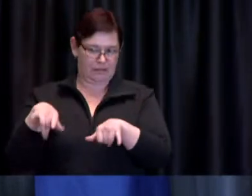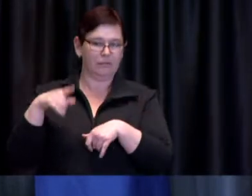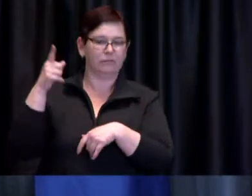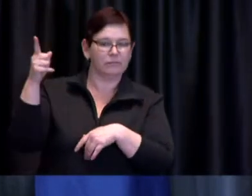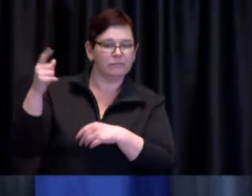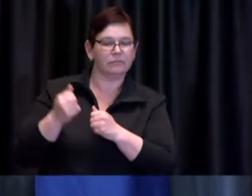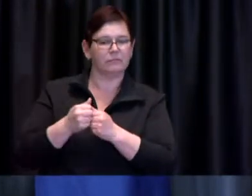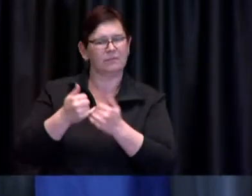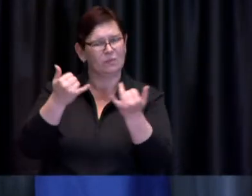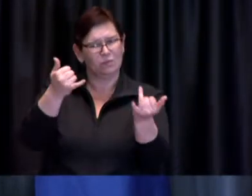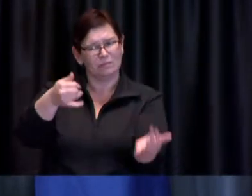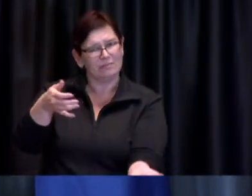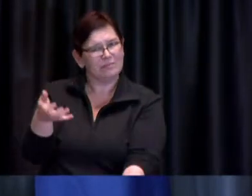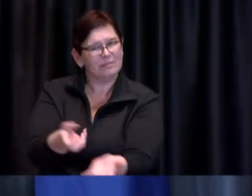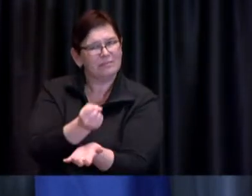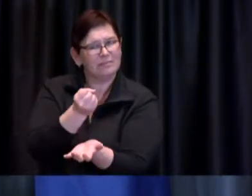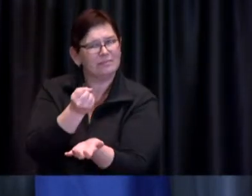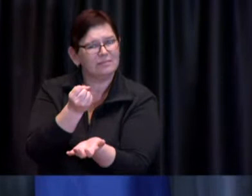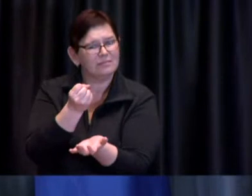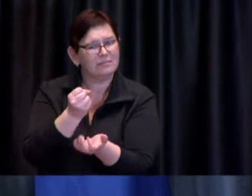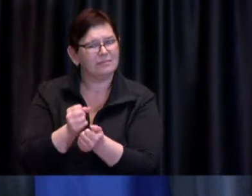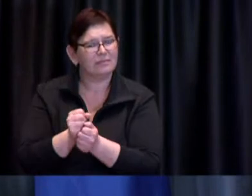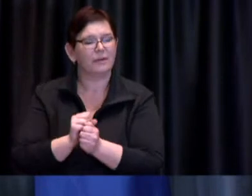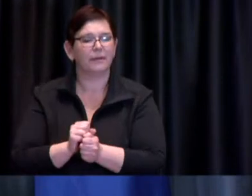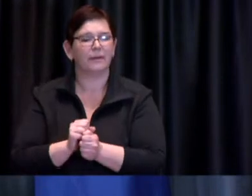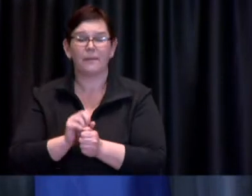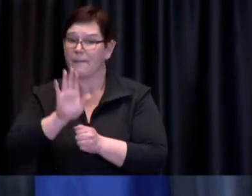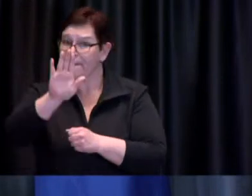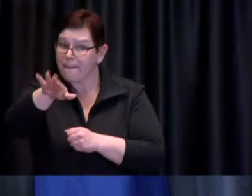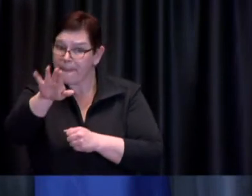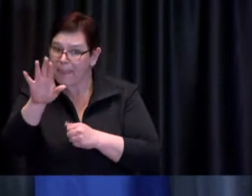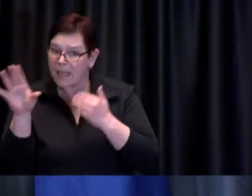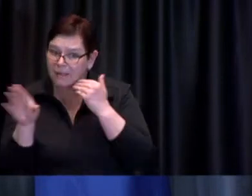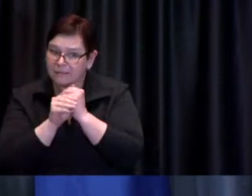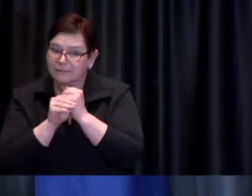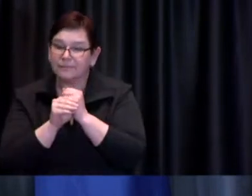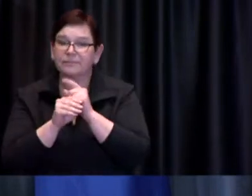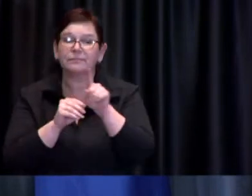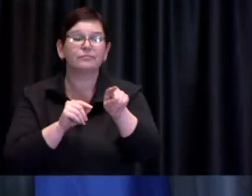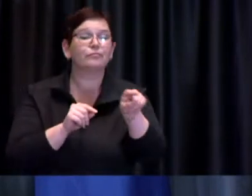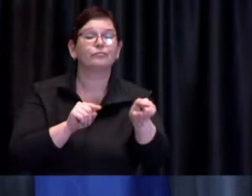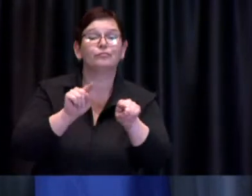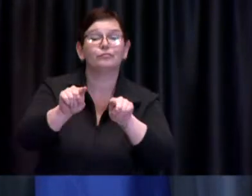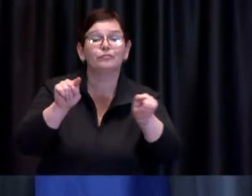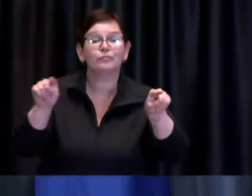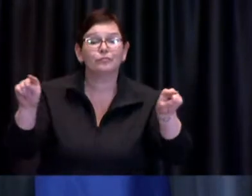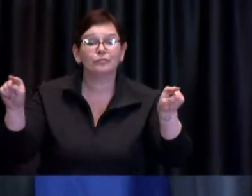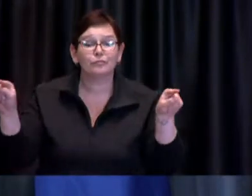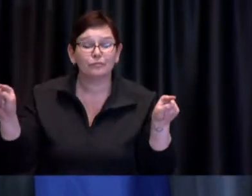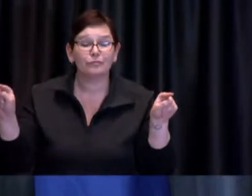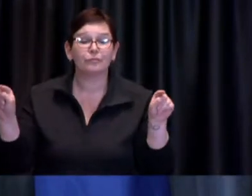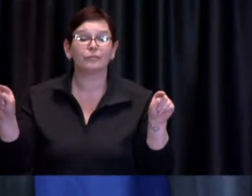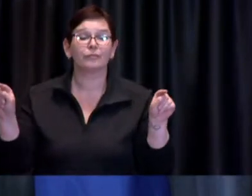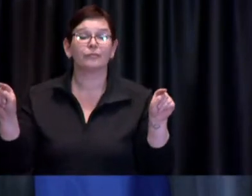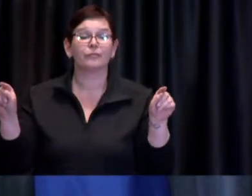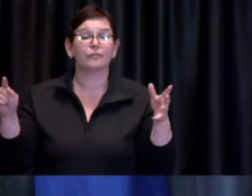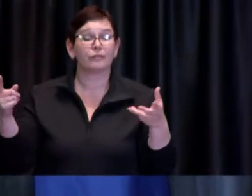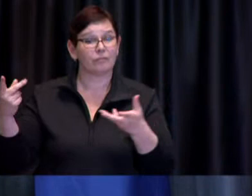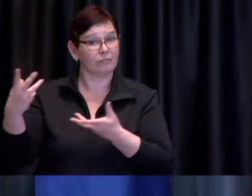in addition some primary caregivers for these individuals are also included lots of detail